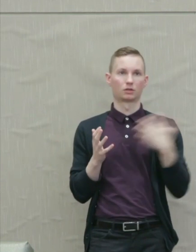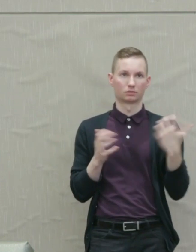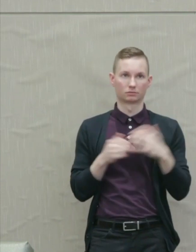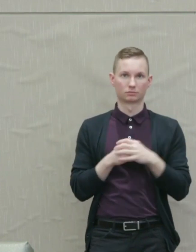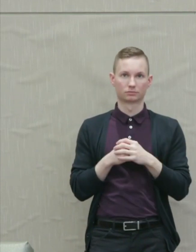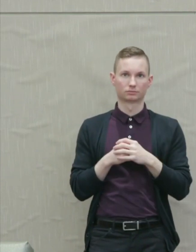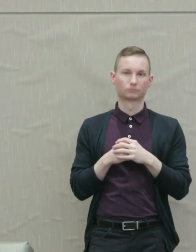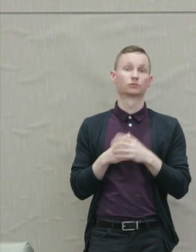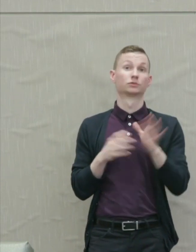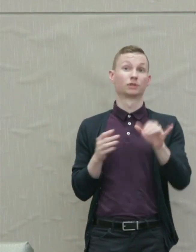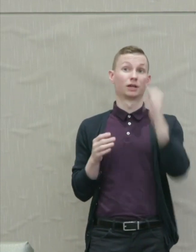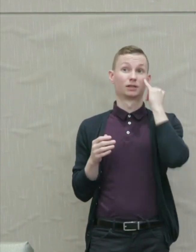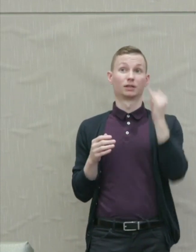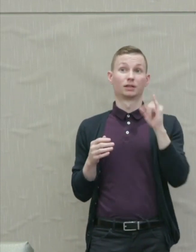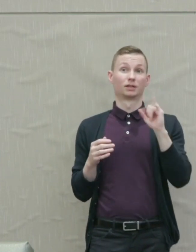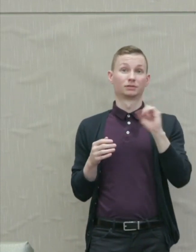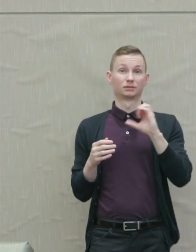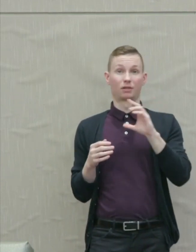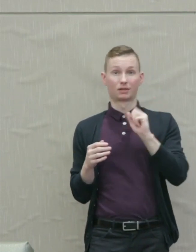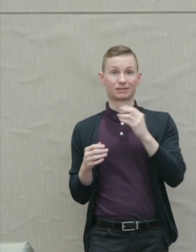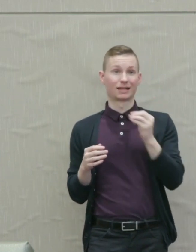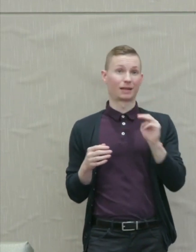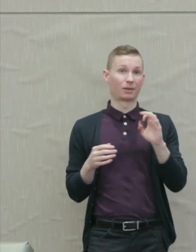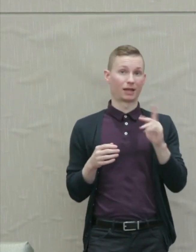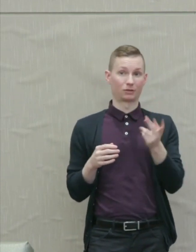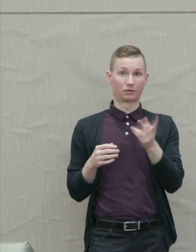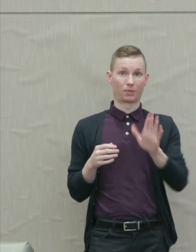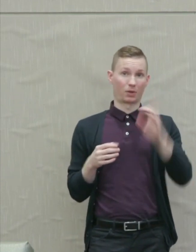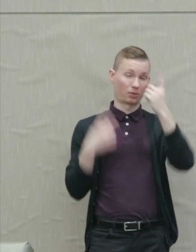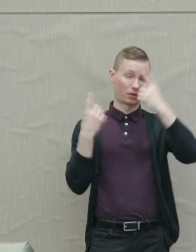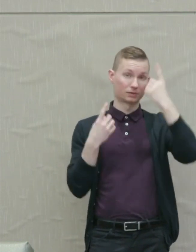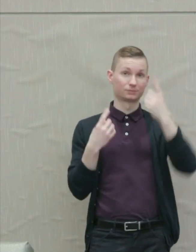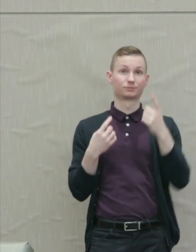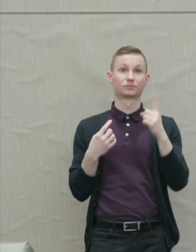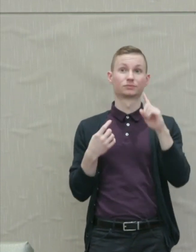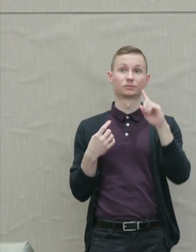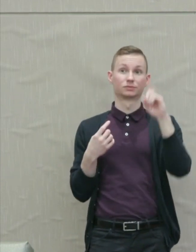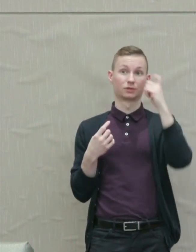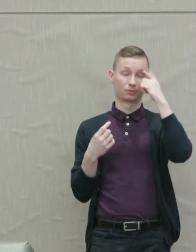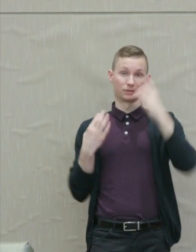The idea that Aeschylus and King share is that democratic citizens should face with